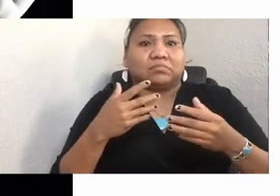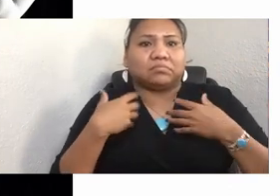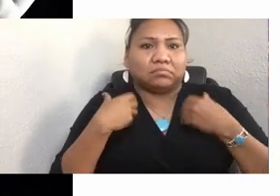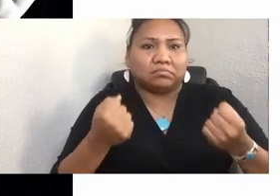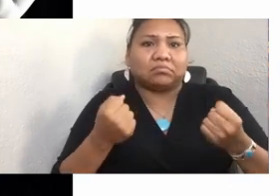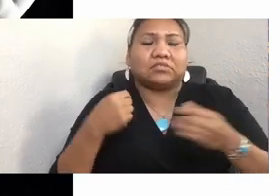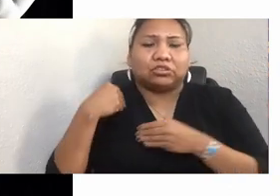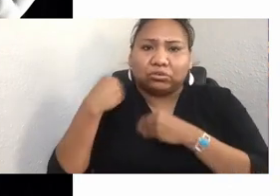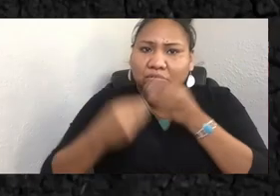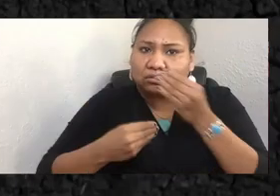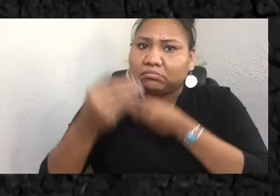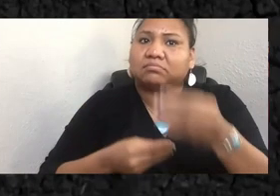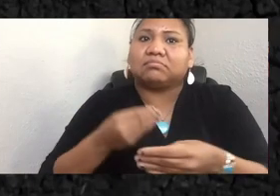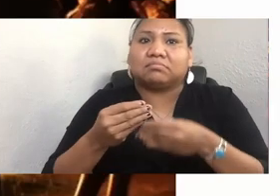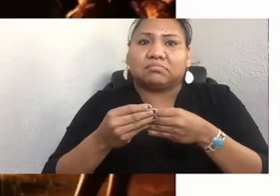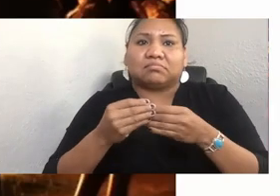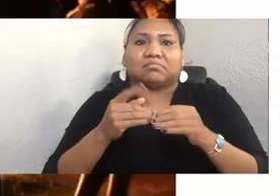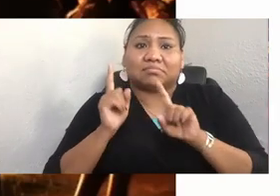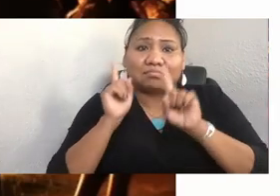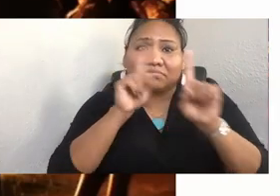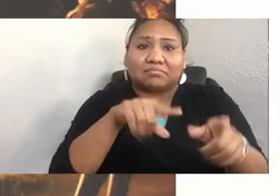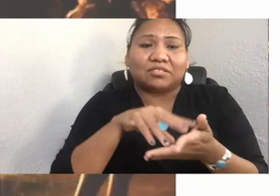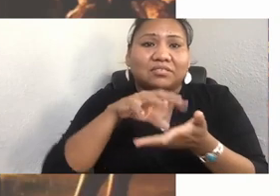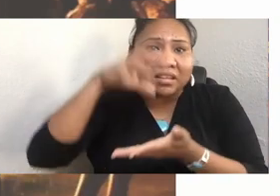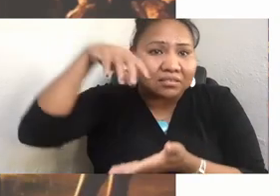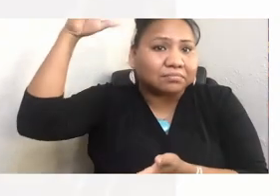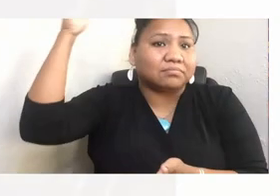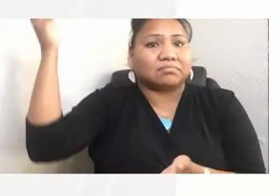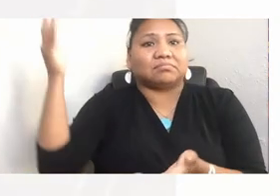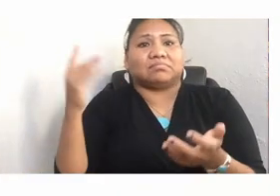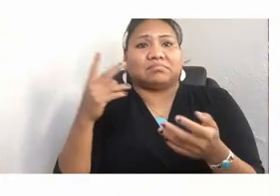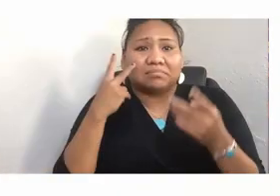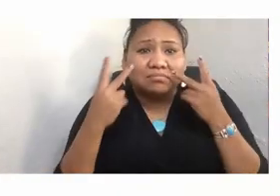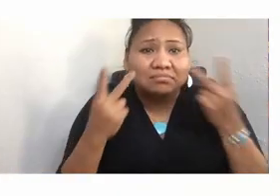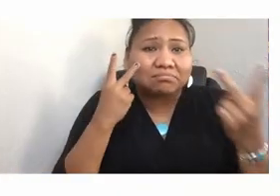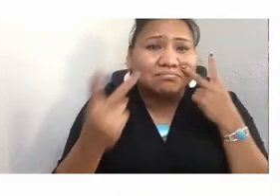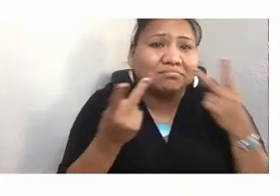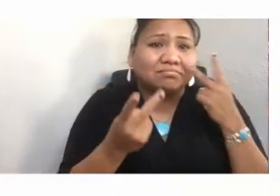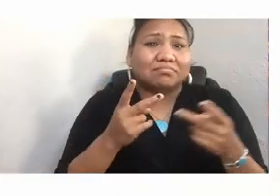I'd get to go to ceremony and see brush dances and crown dances and .